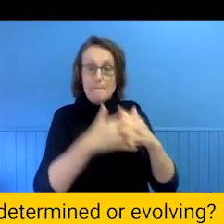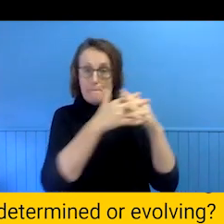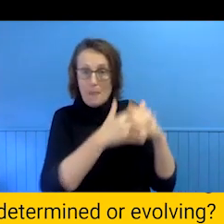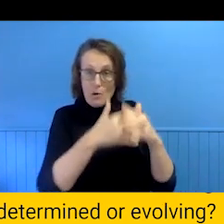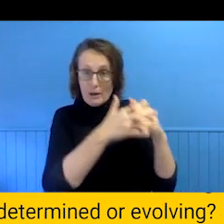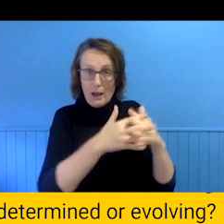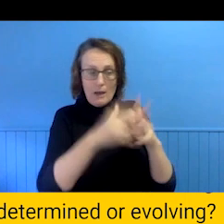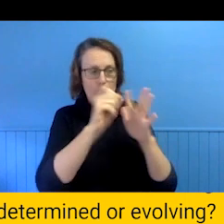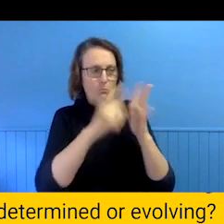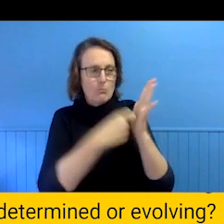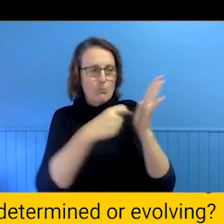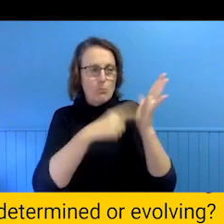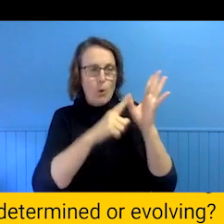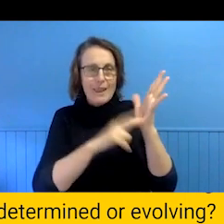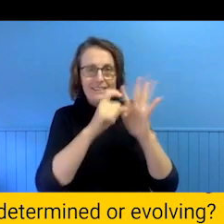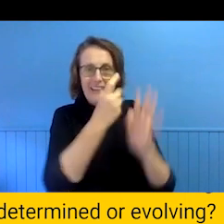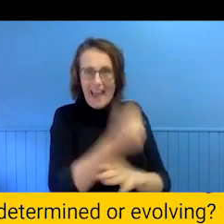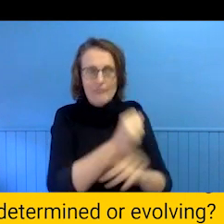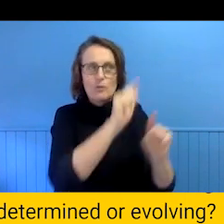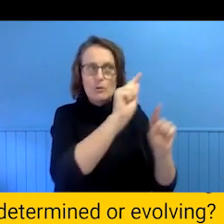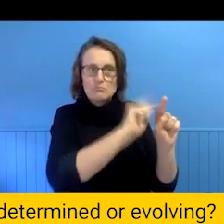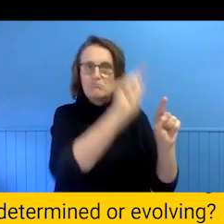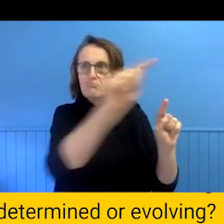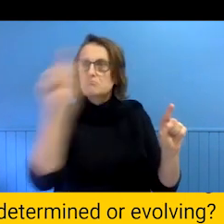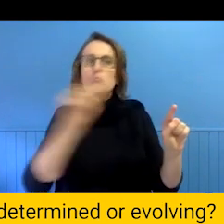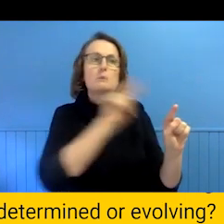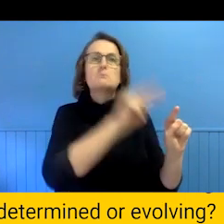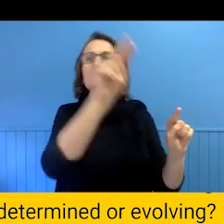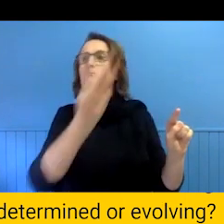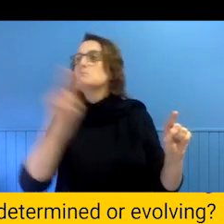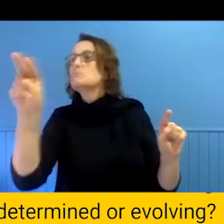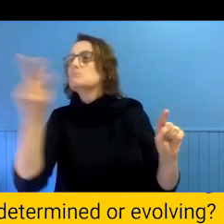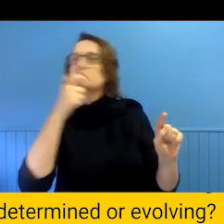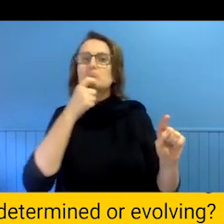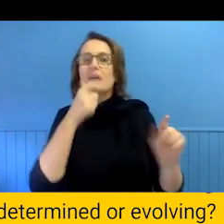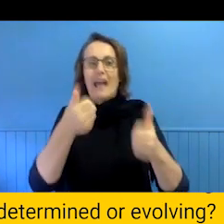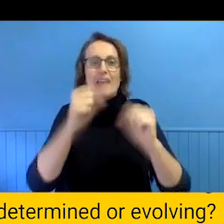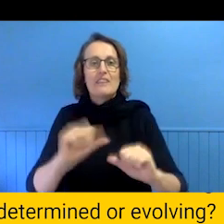Portland. There is swathes of feminist collectives this influenced us.